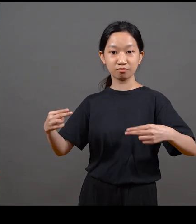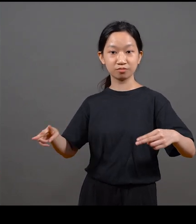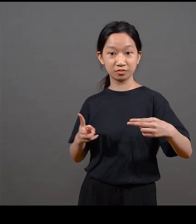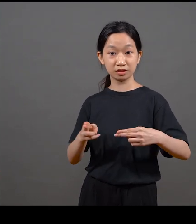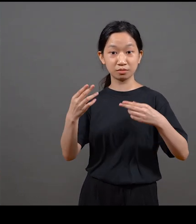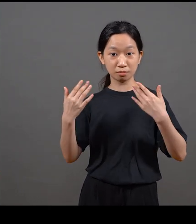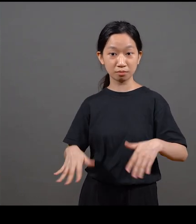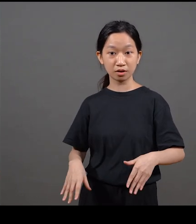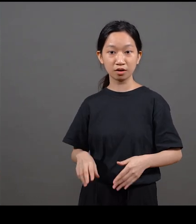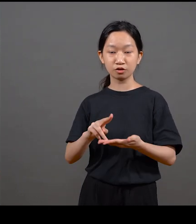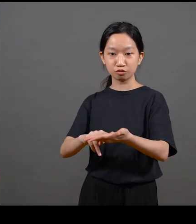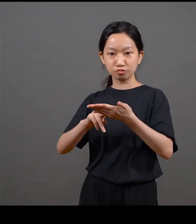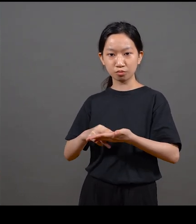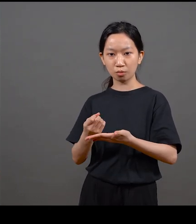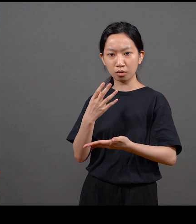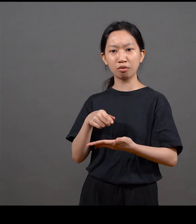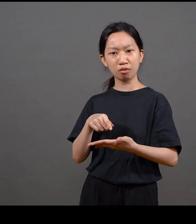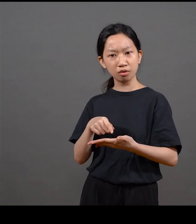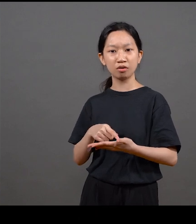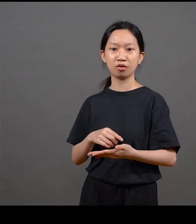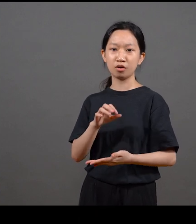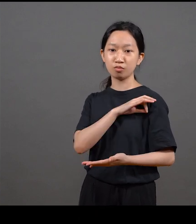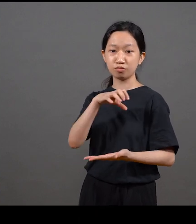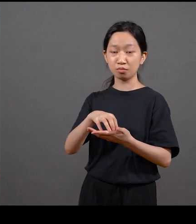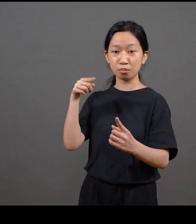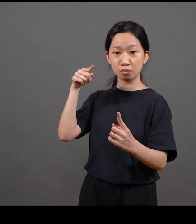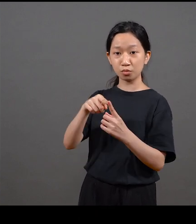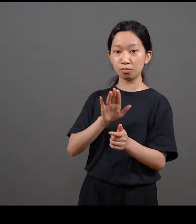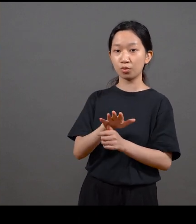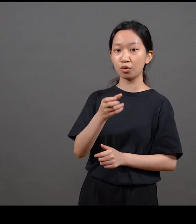So once the Club opens, the identity of the Club as this space for